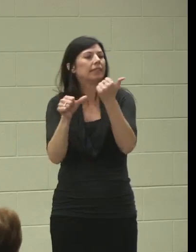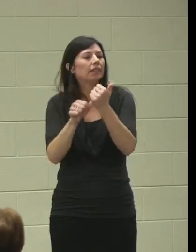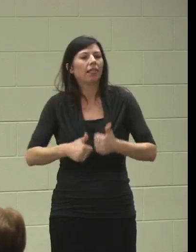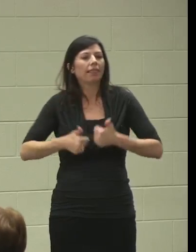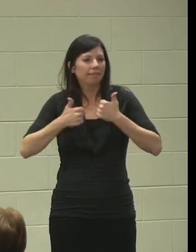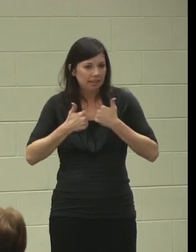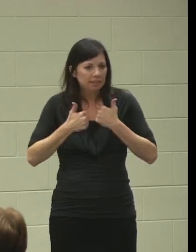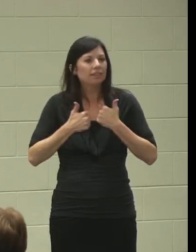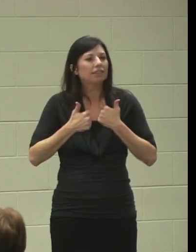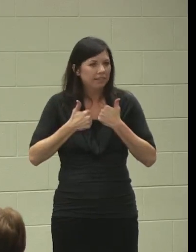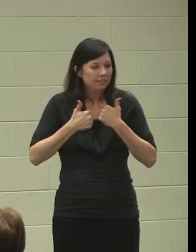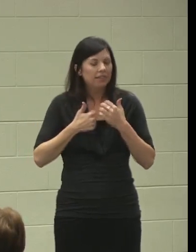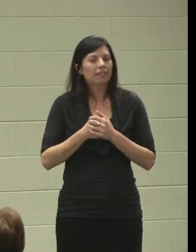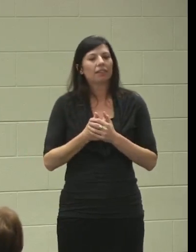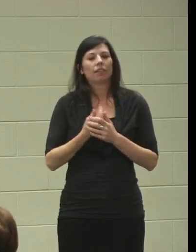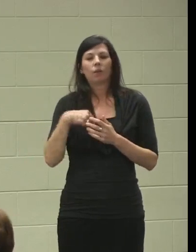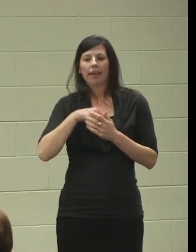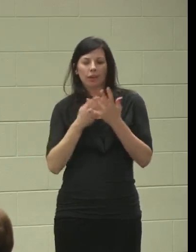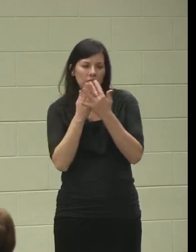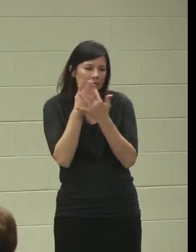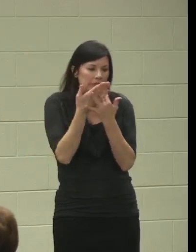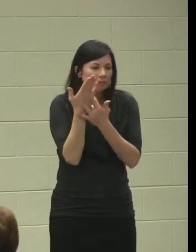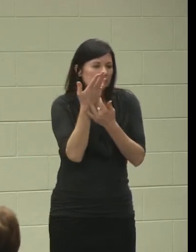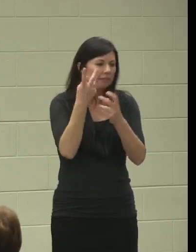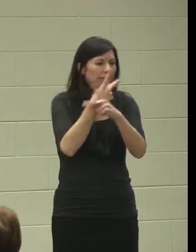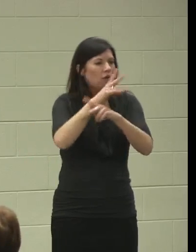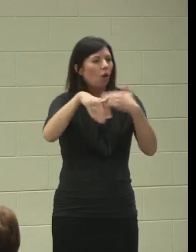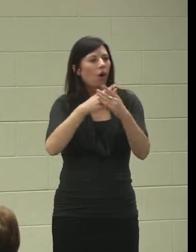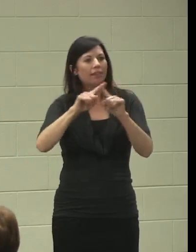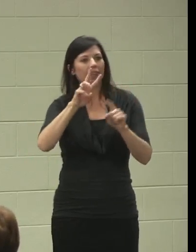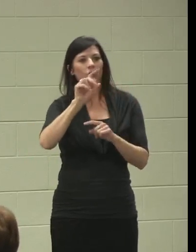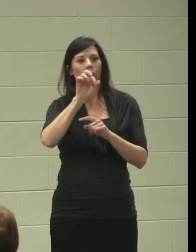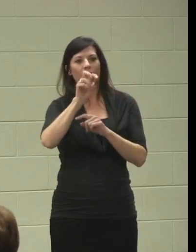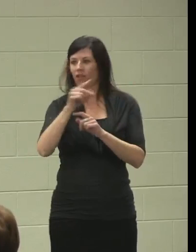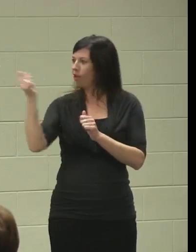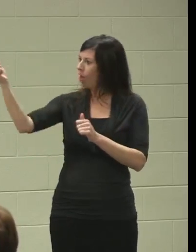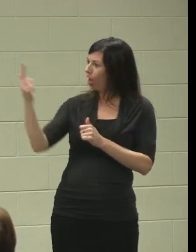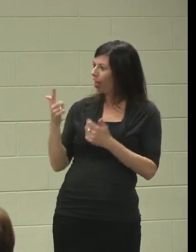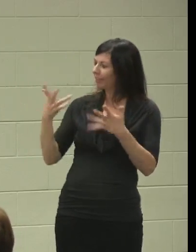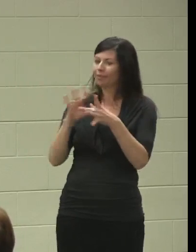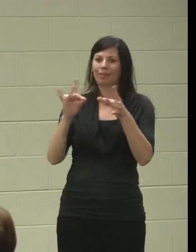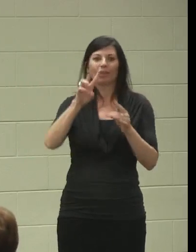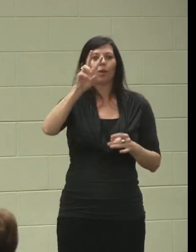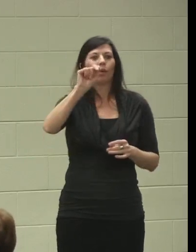and we had to navigate the different waivers that everyone at this panel is pretty much gone through.